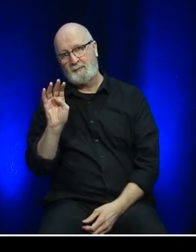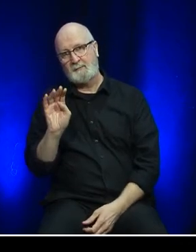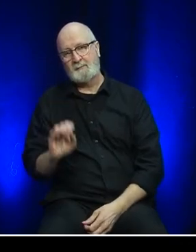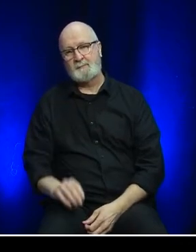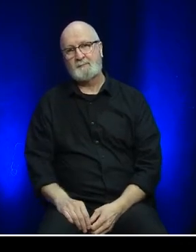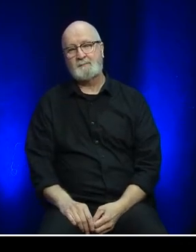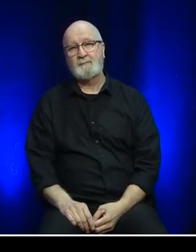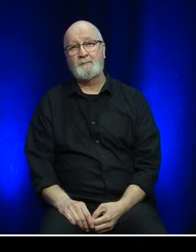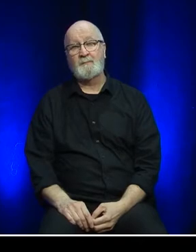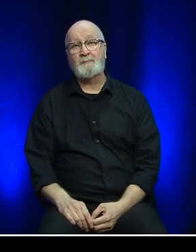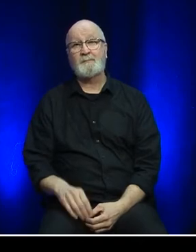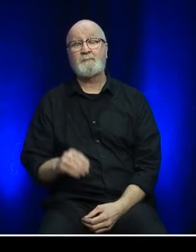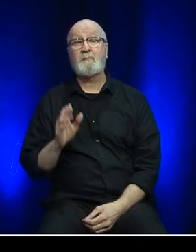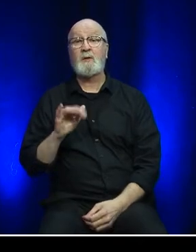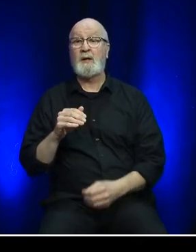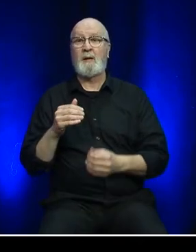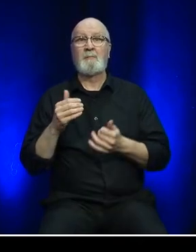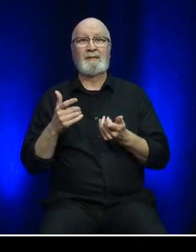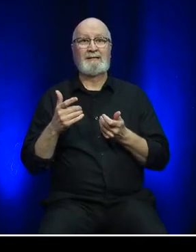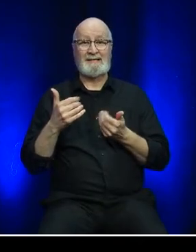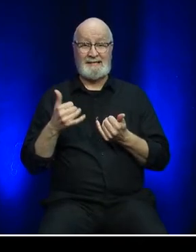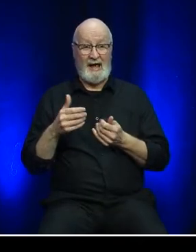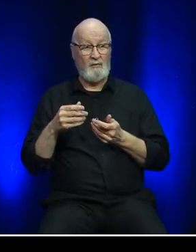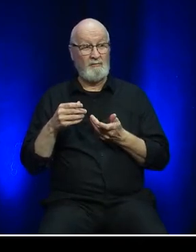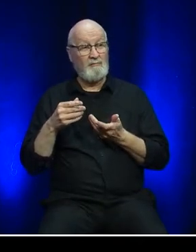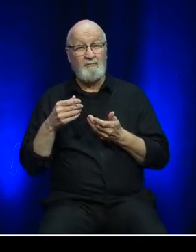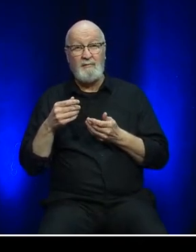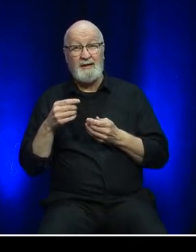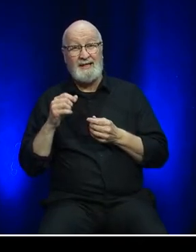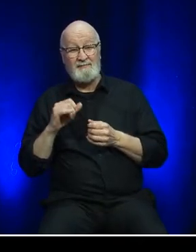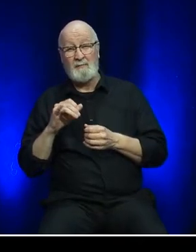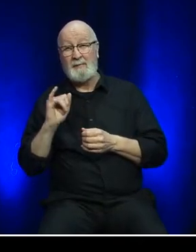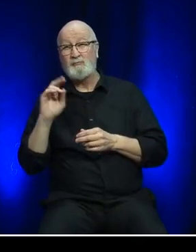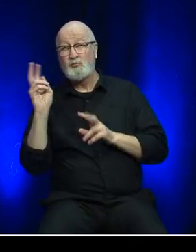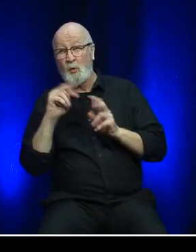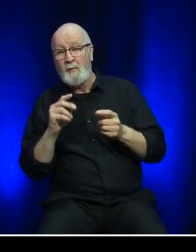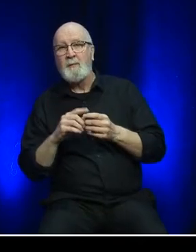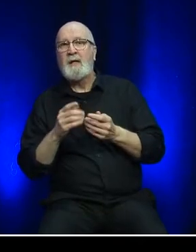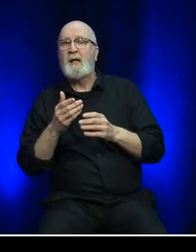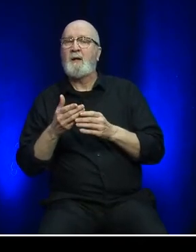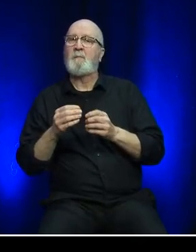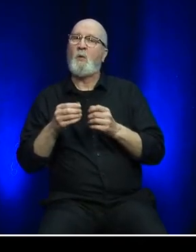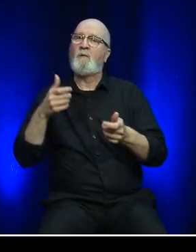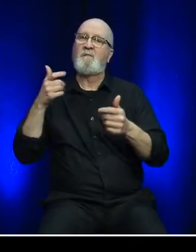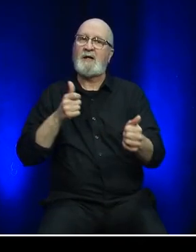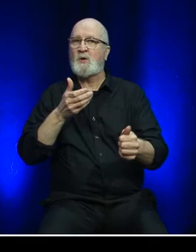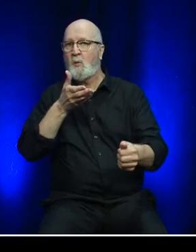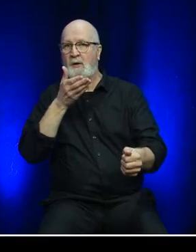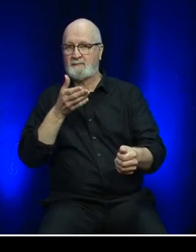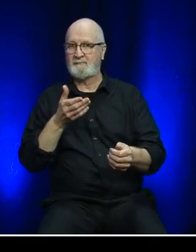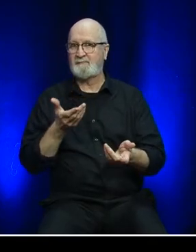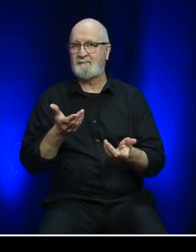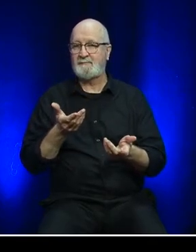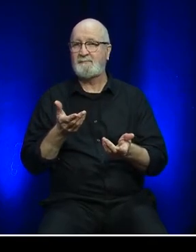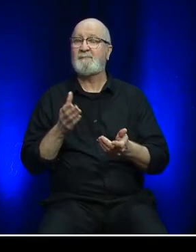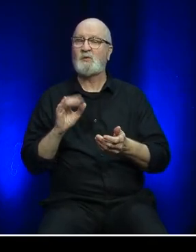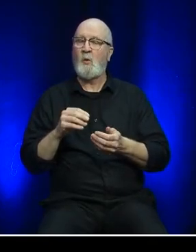With the increased wind speeds during inclement weather events, we are moving towards improvements to Port aux Basques Harbour.